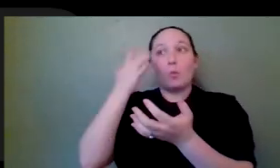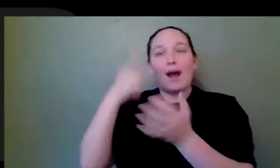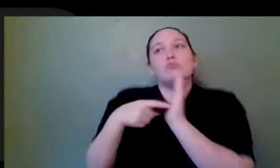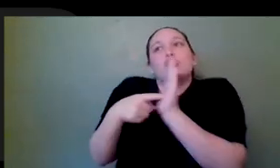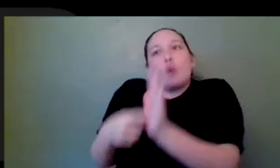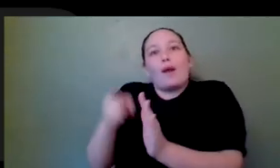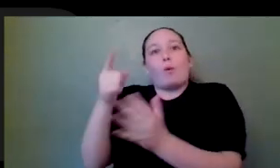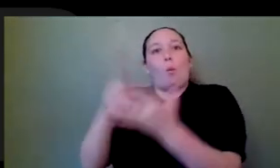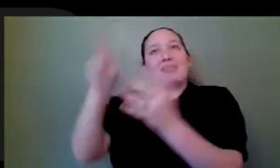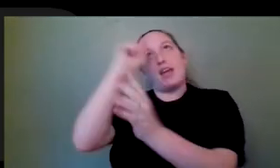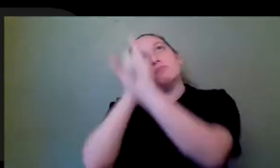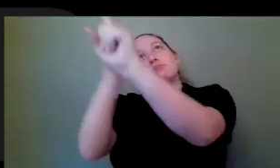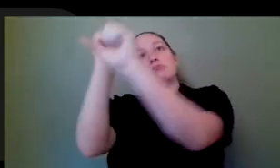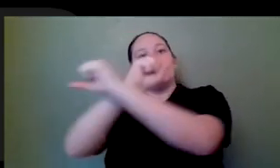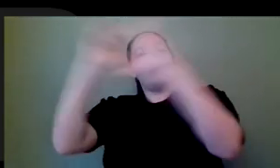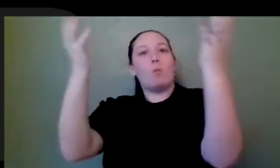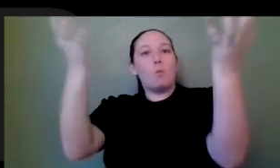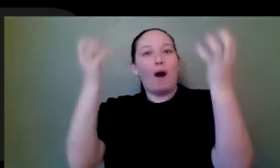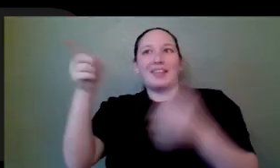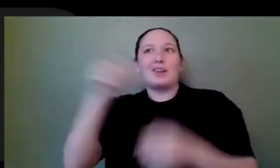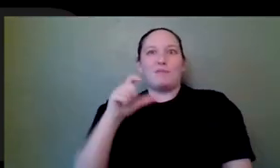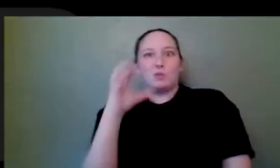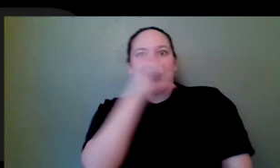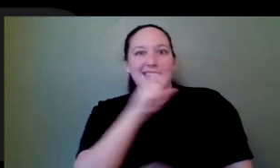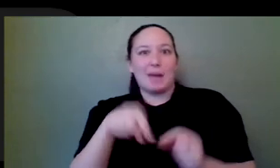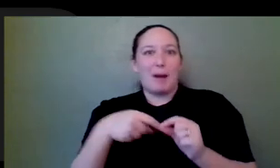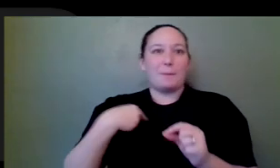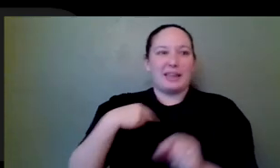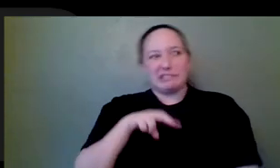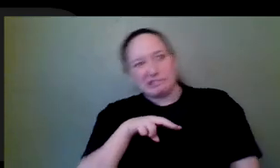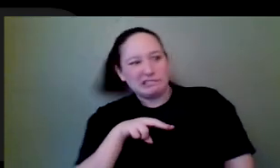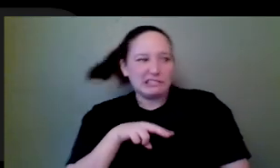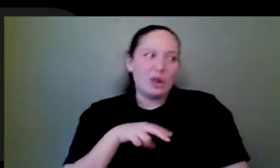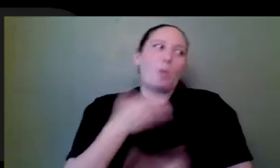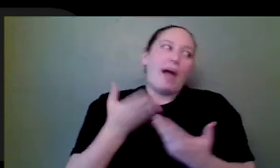hire. There's less guesswork for them to be like, OK, let me break down this basketball game and see